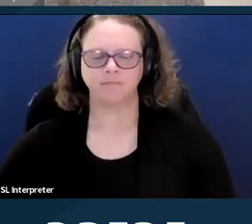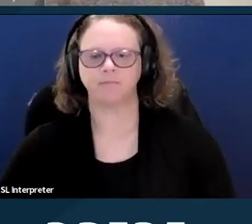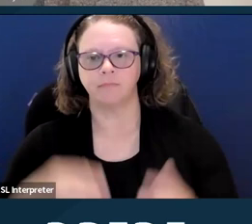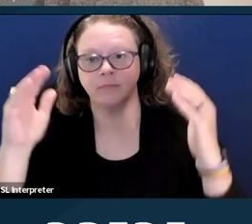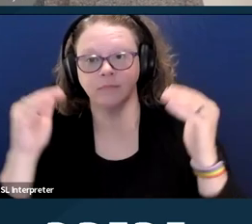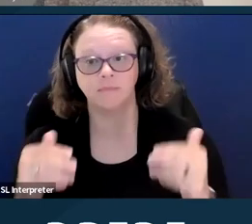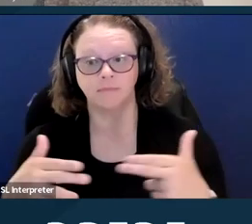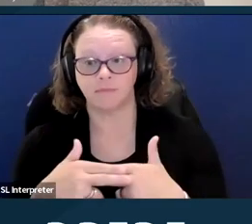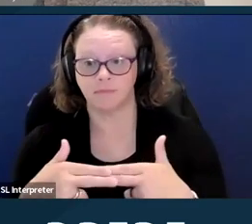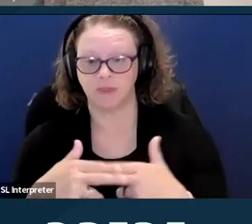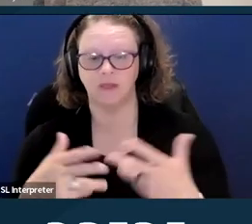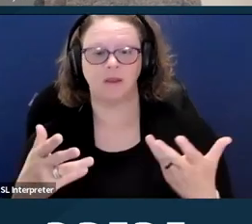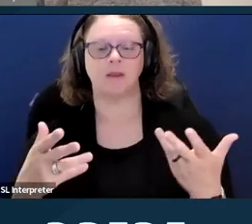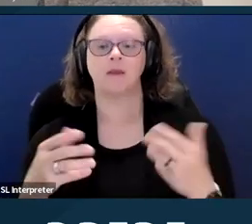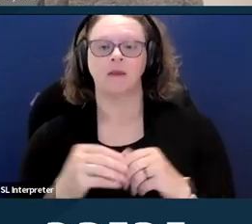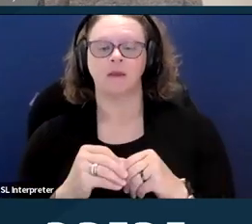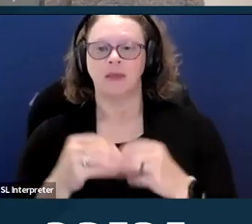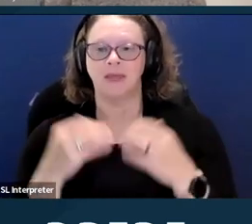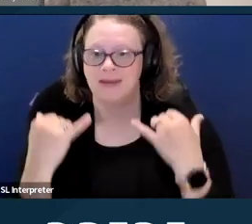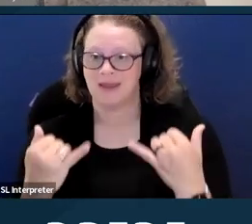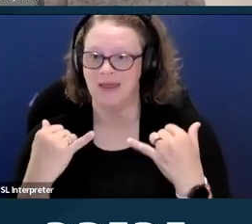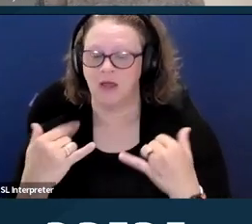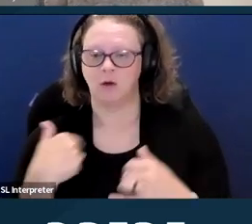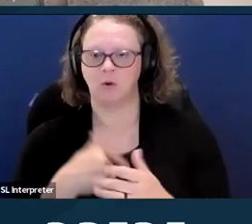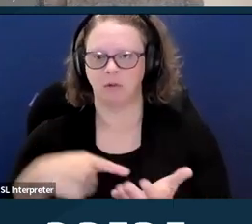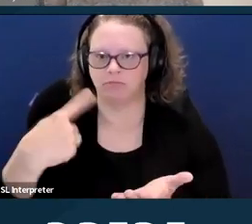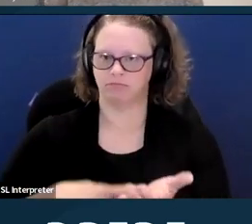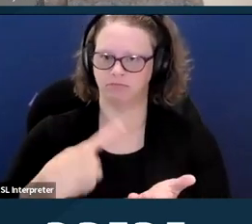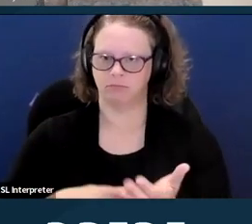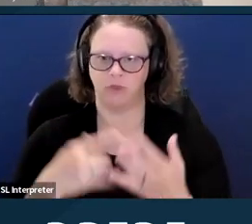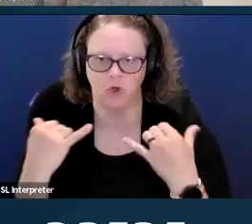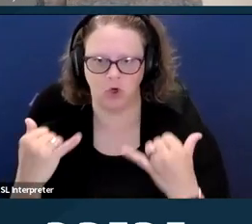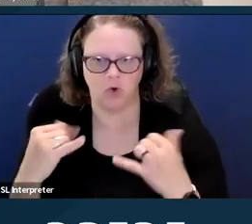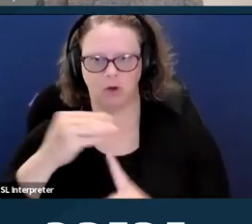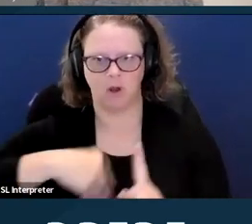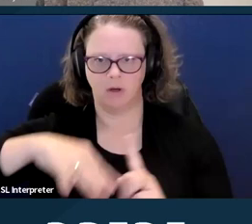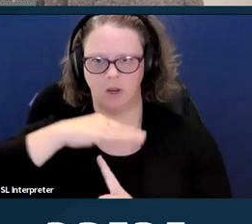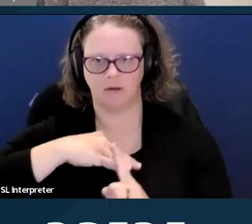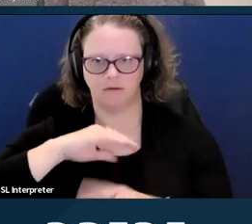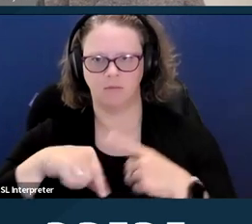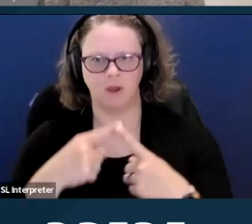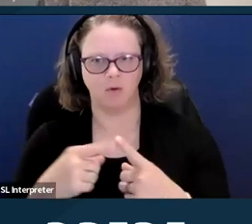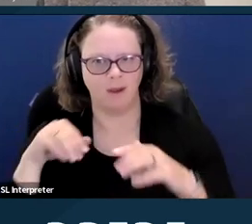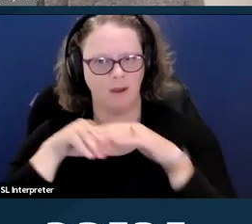And next we'll talk a little bit about the current context of access to reproductive and sexual health today